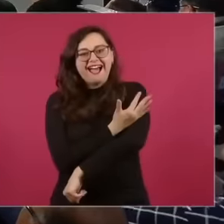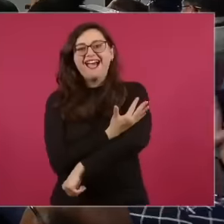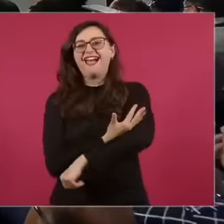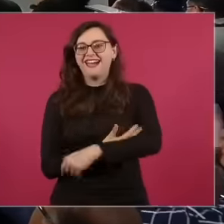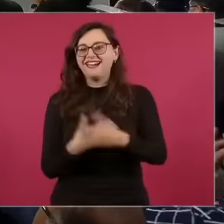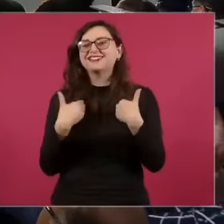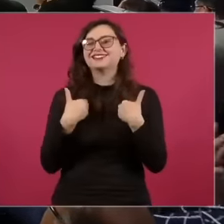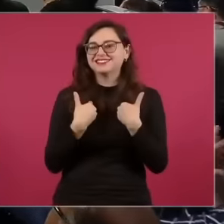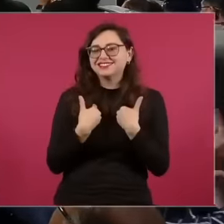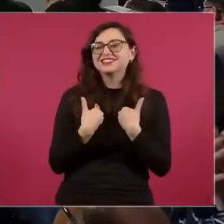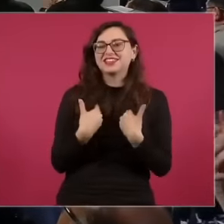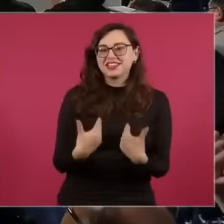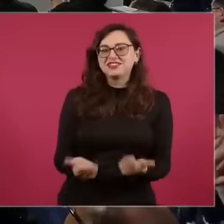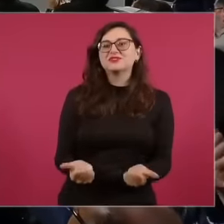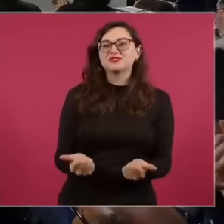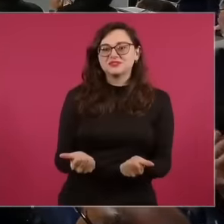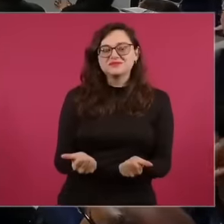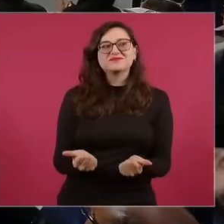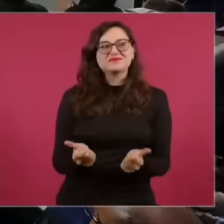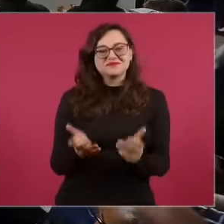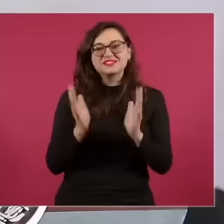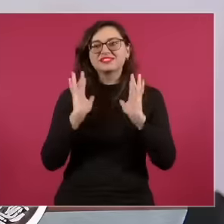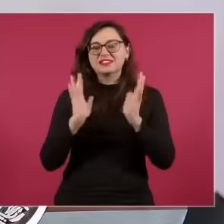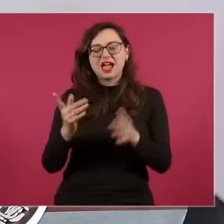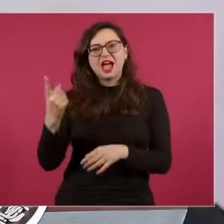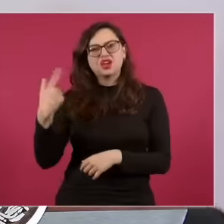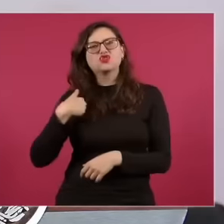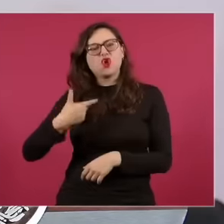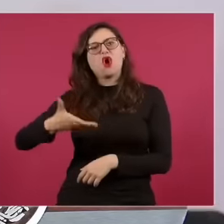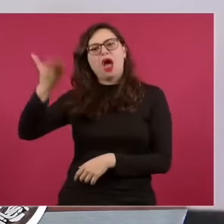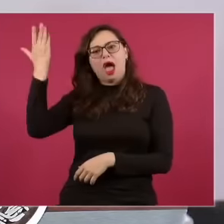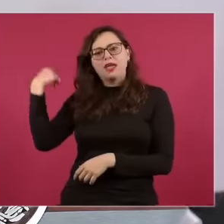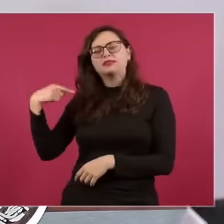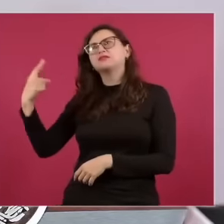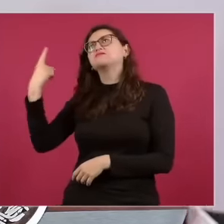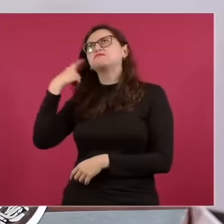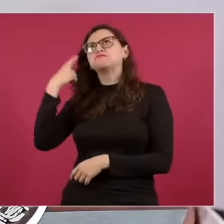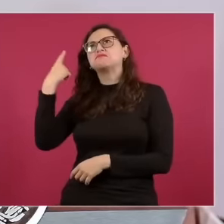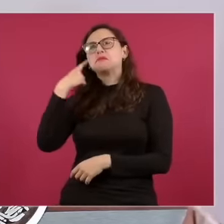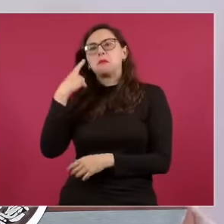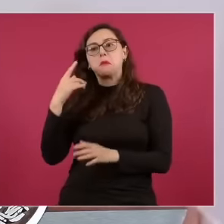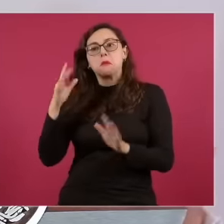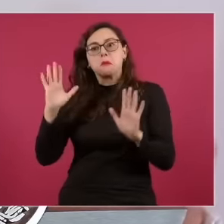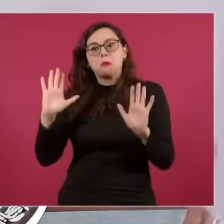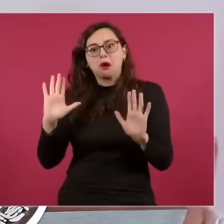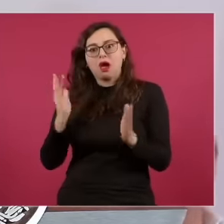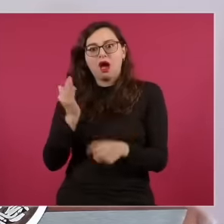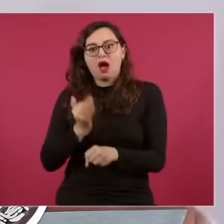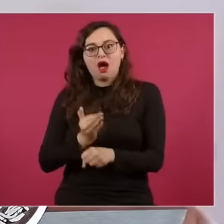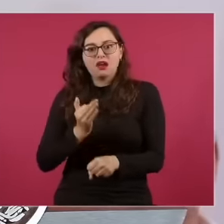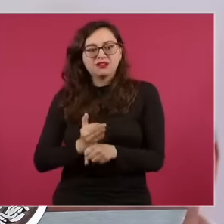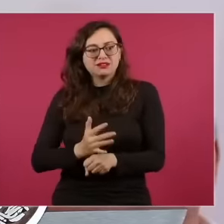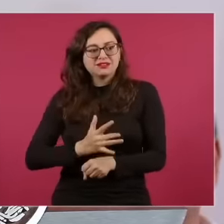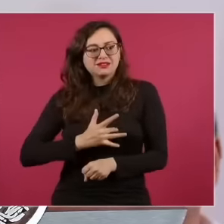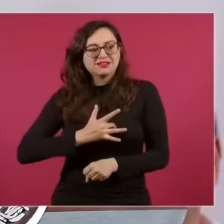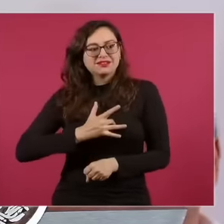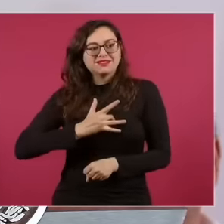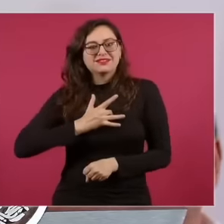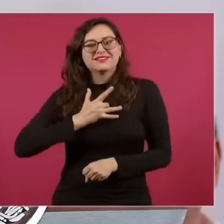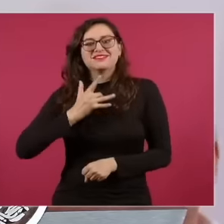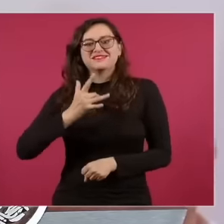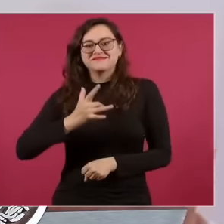I understood the vibration not of that And that strength not that it has uh the synthesis of a historical process